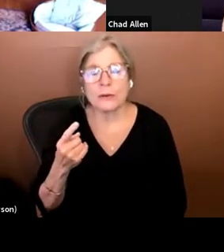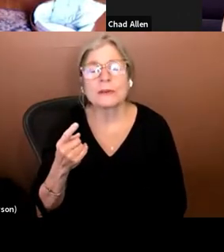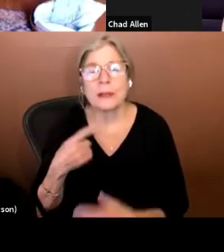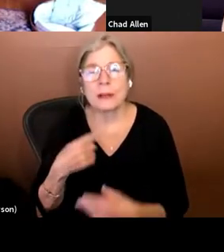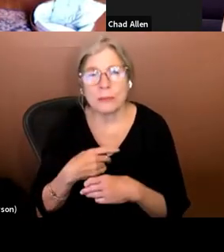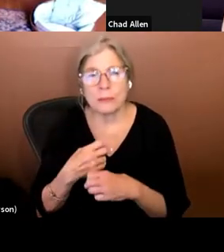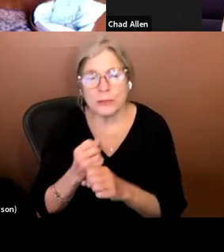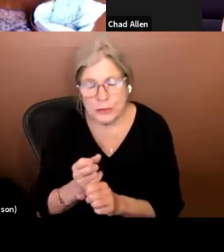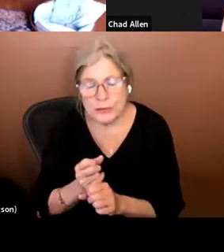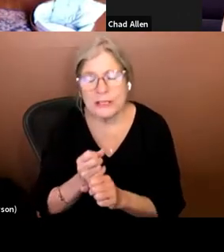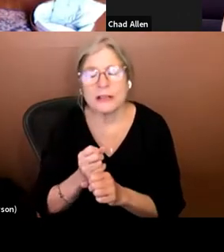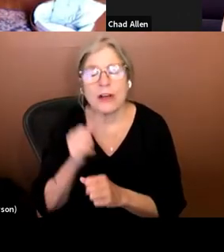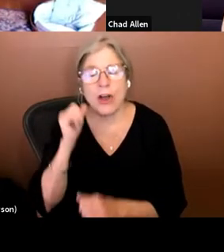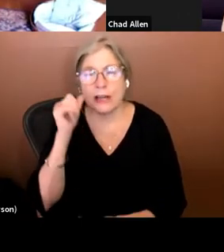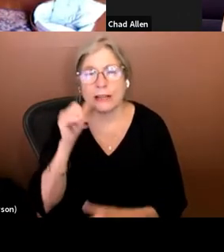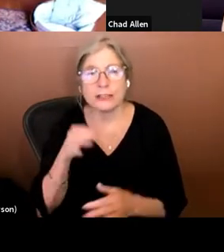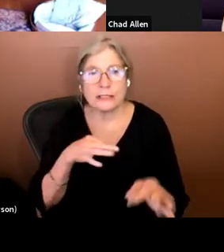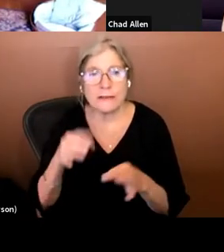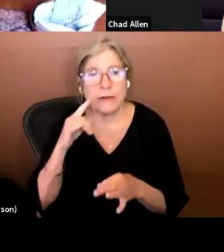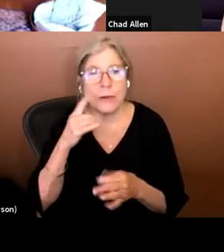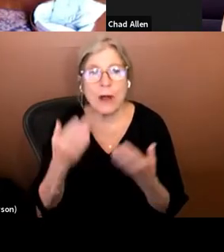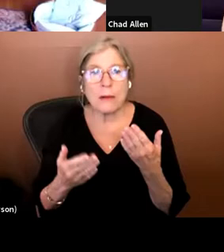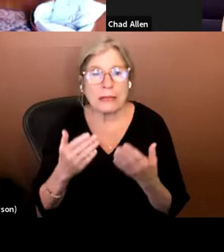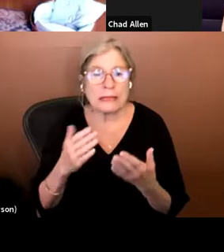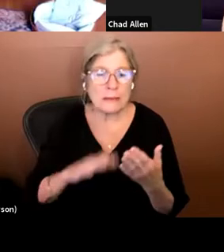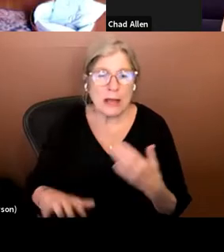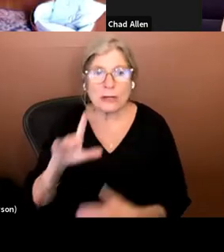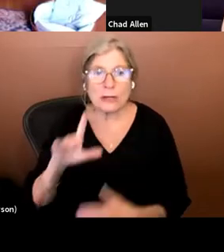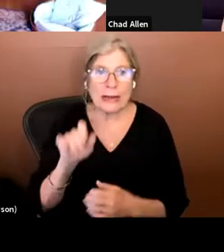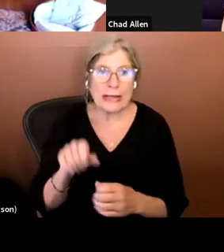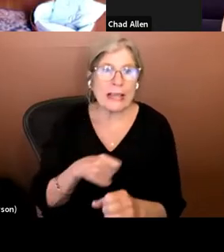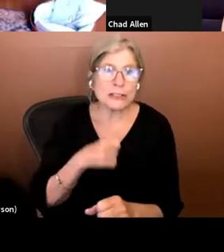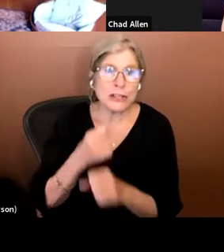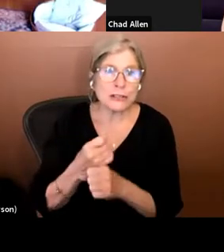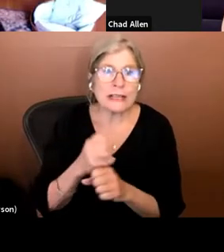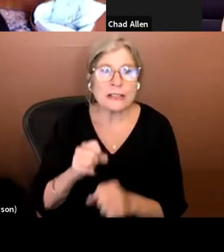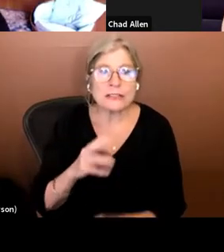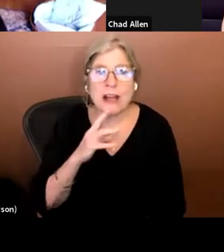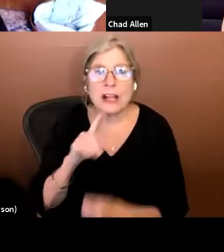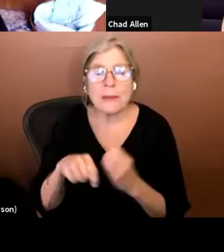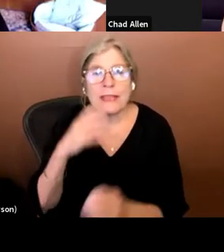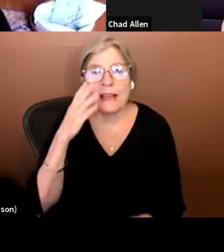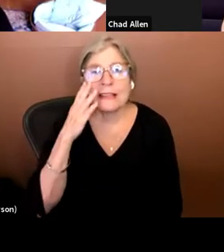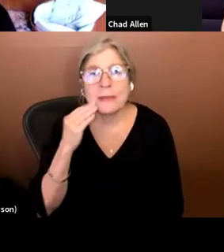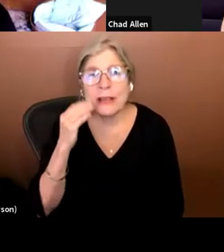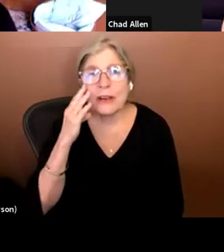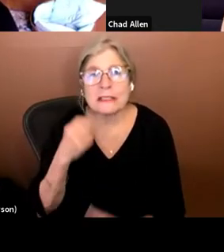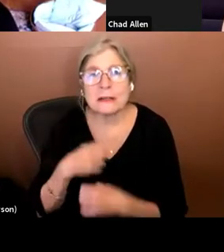description for probably about twenty year 20 years or so. Can you talk about the experiences making AD for film and